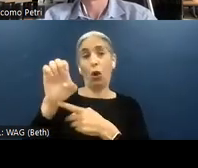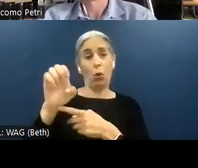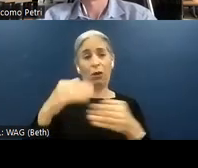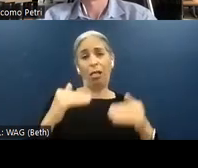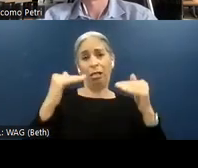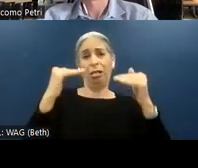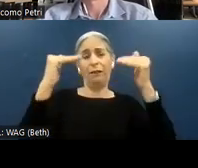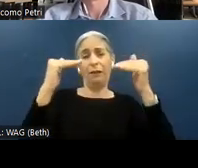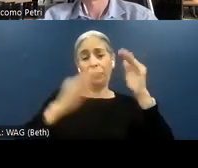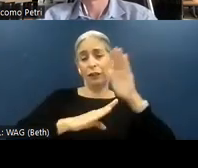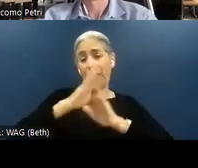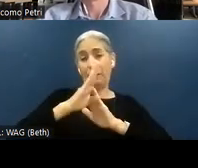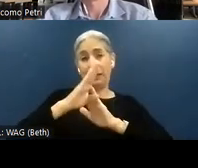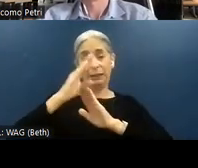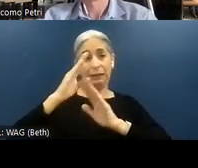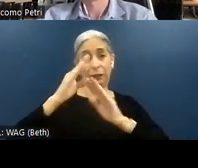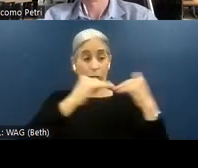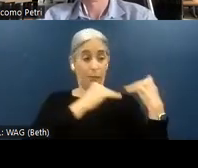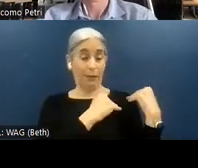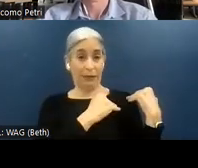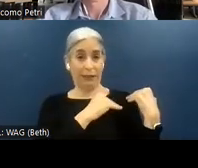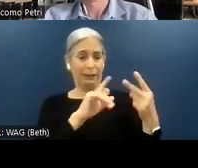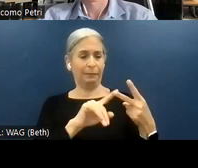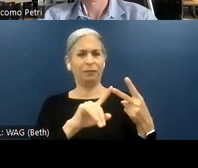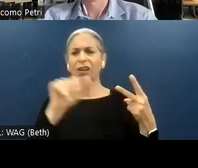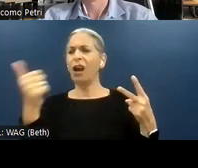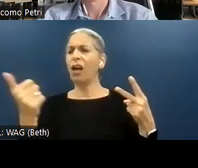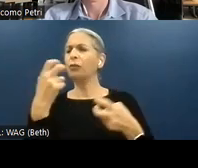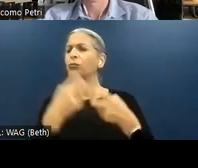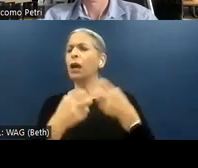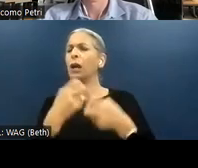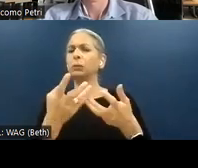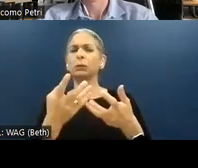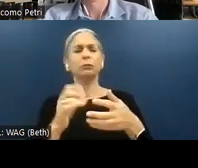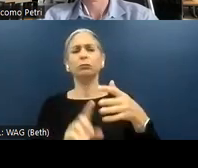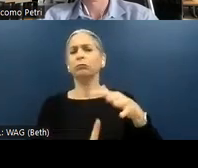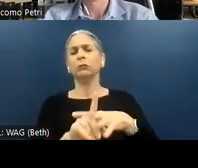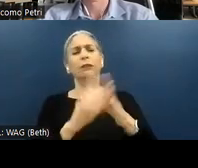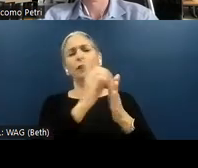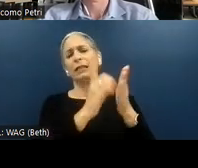development team to resolve. There are other issues that can be design level. So it is